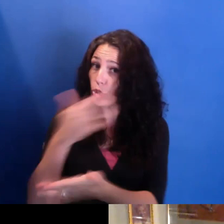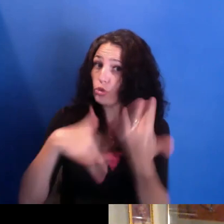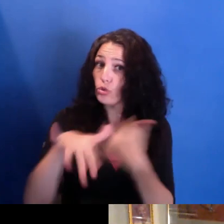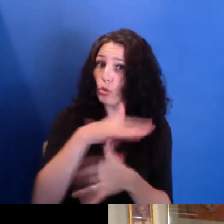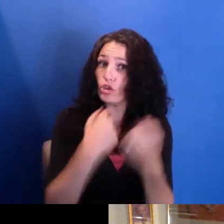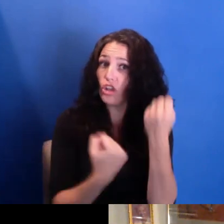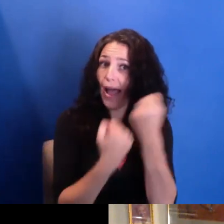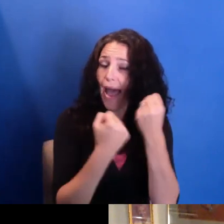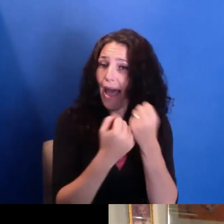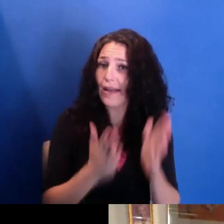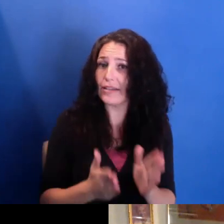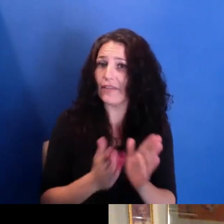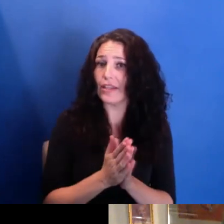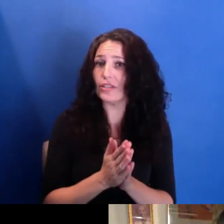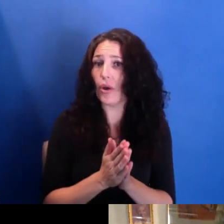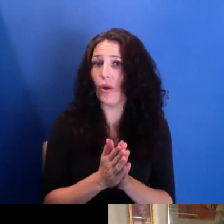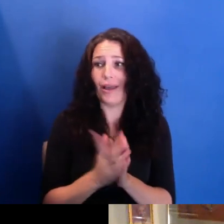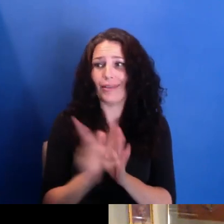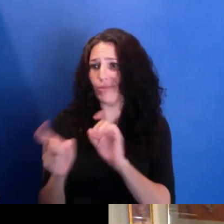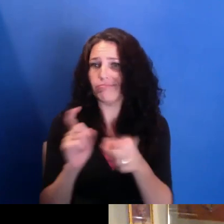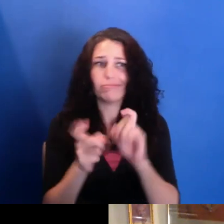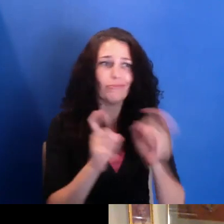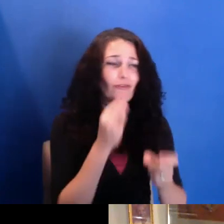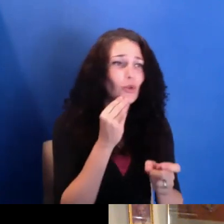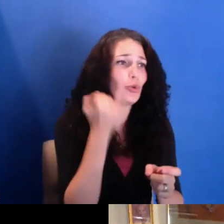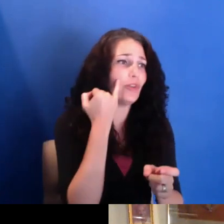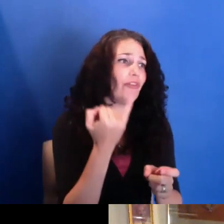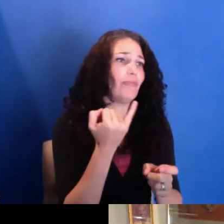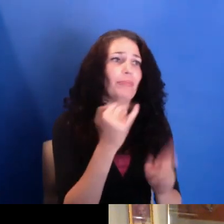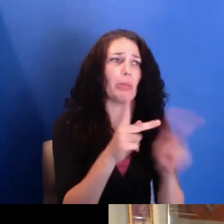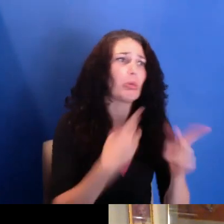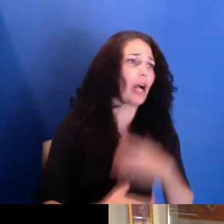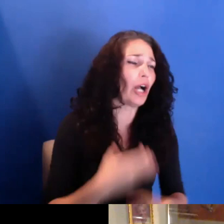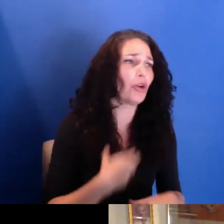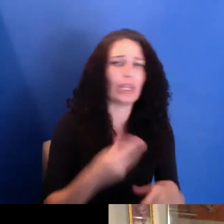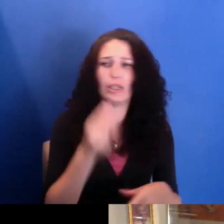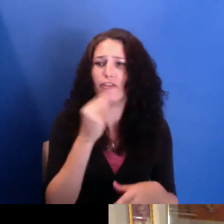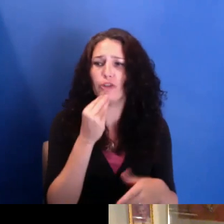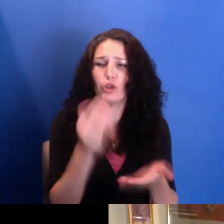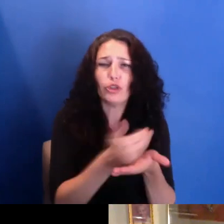So if people were hungry, they would do food drives. Just different stories like that that people have shared with us.